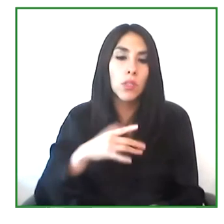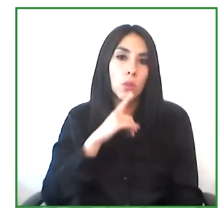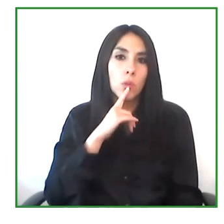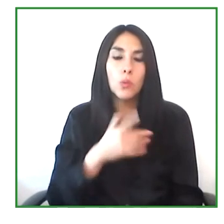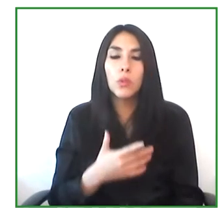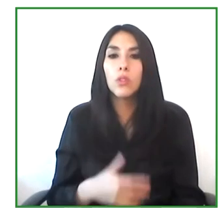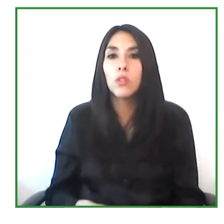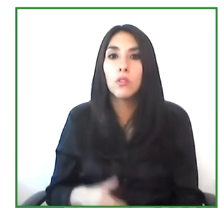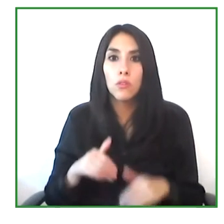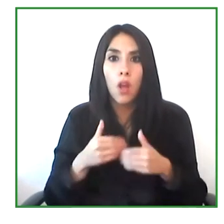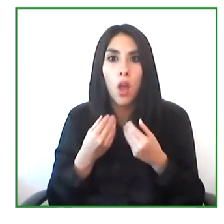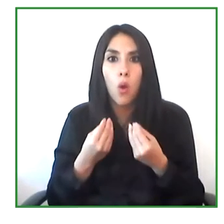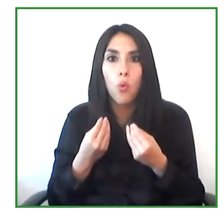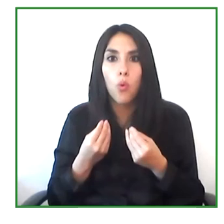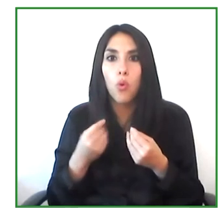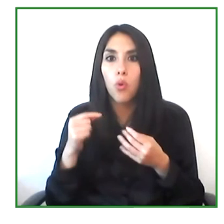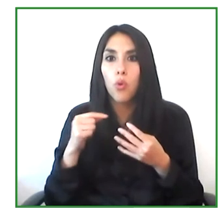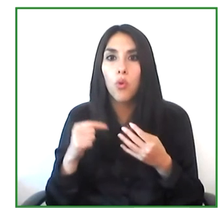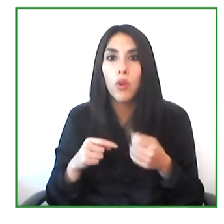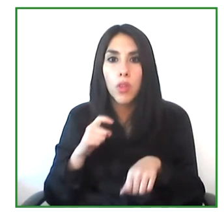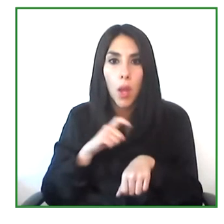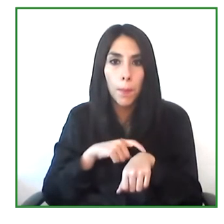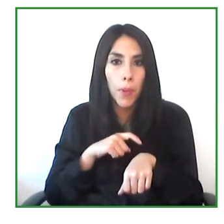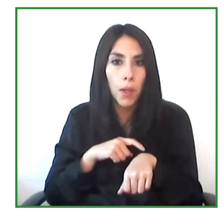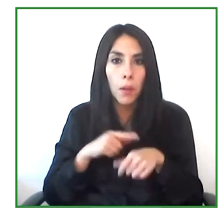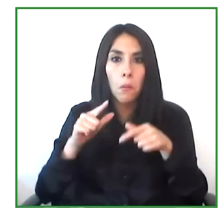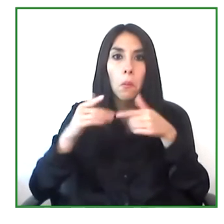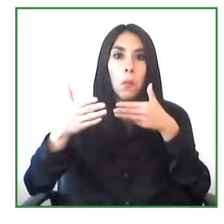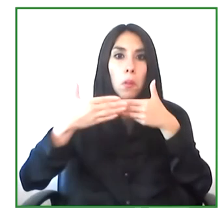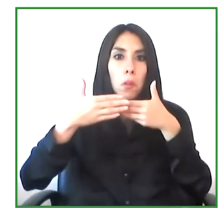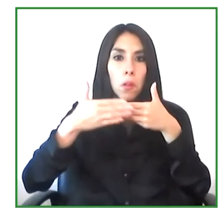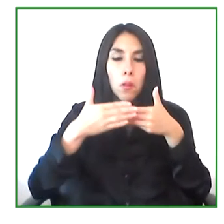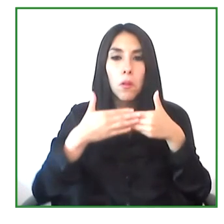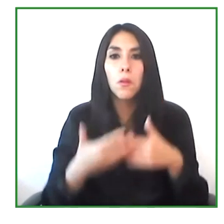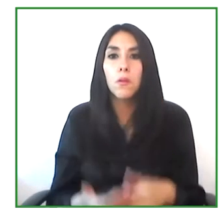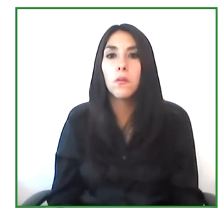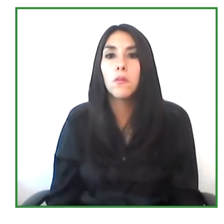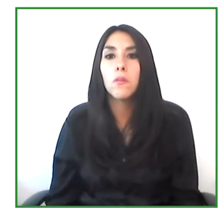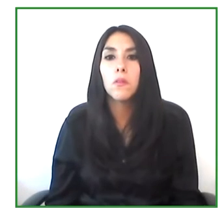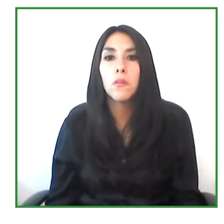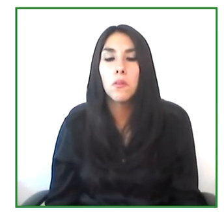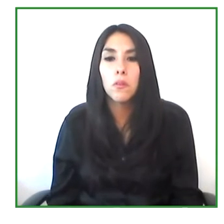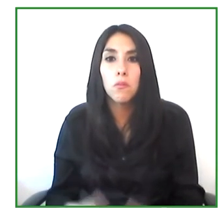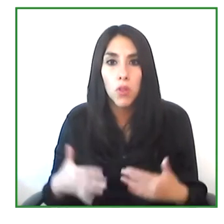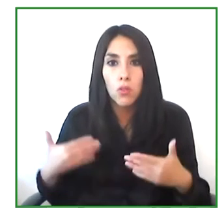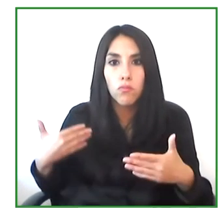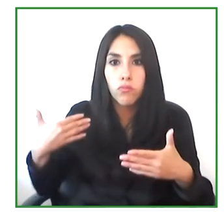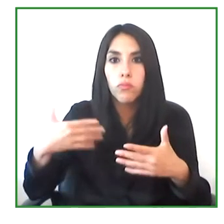Something that we can analyze in the short term. So I think that this is